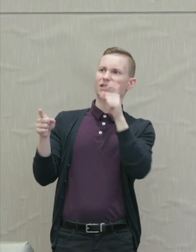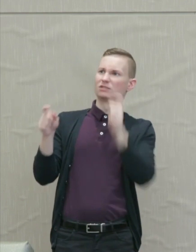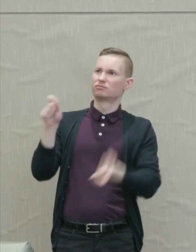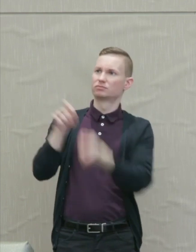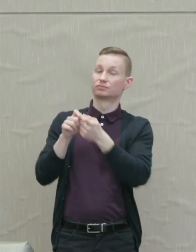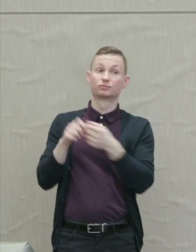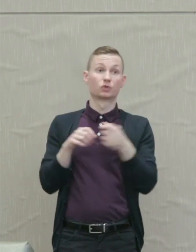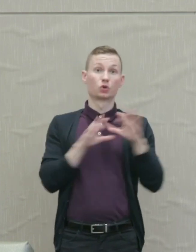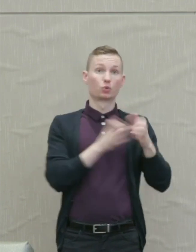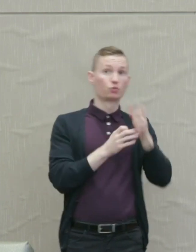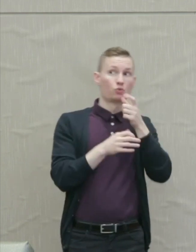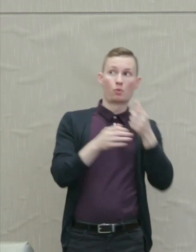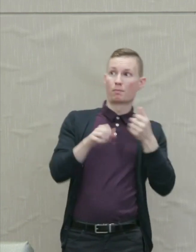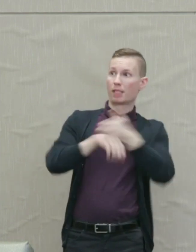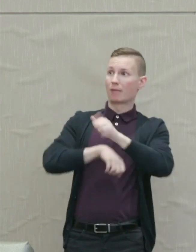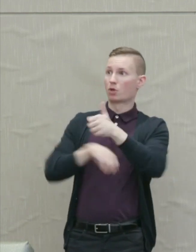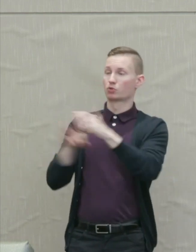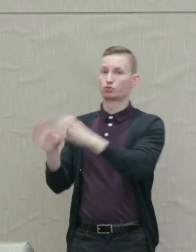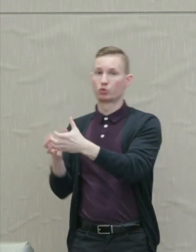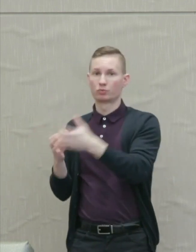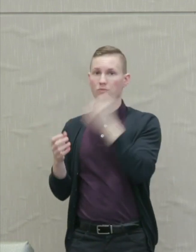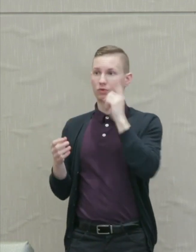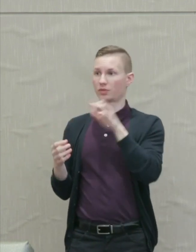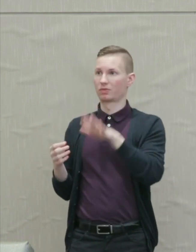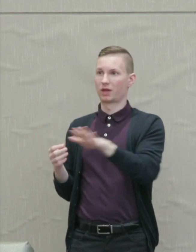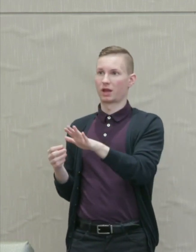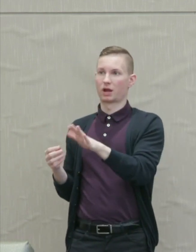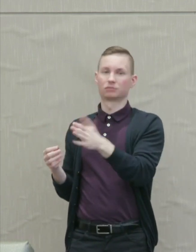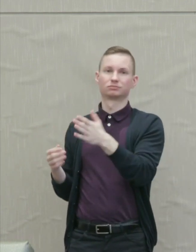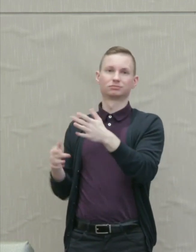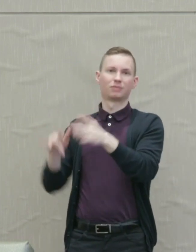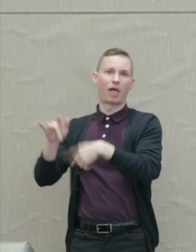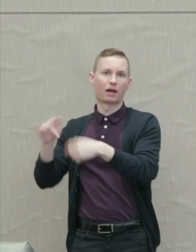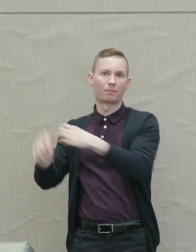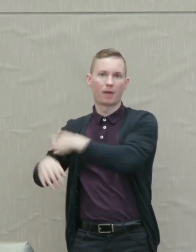Groups blaming other groups for their relative lack of power.